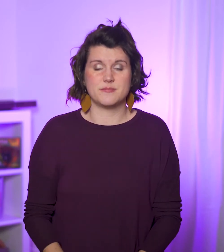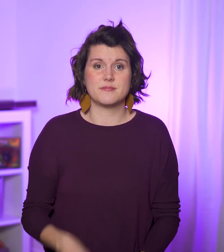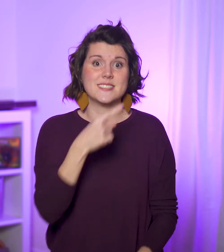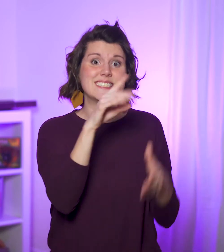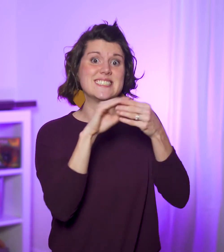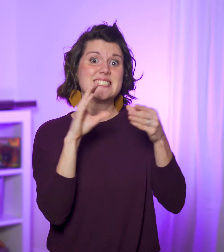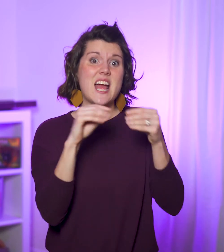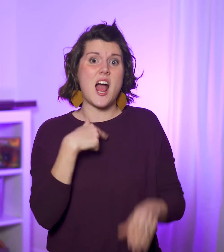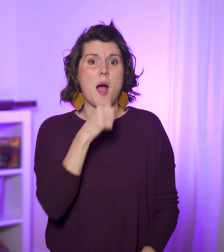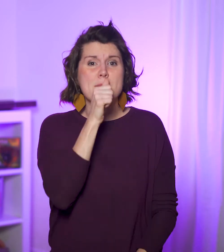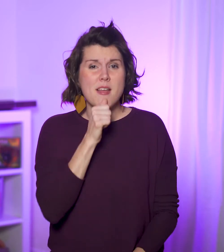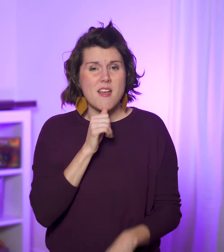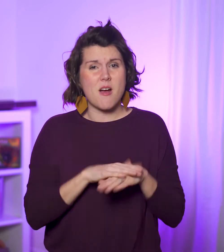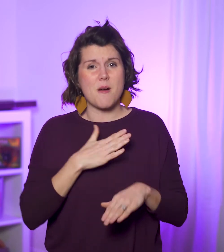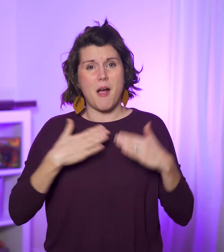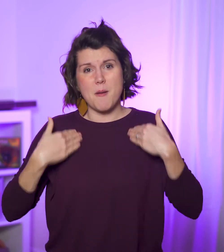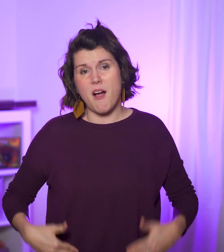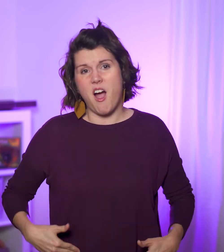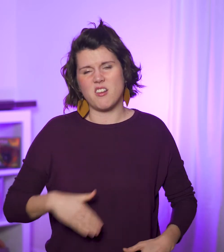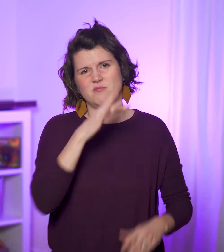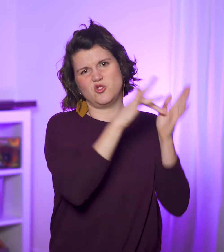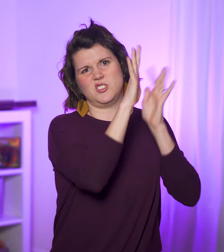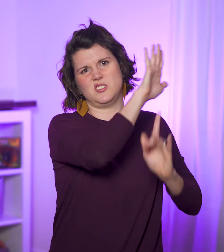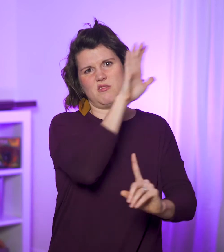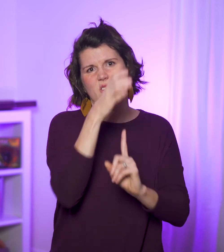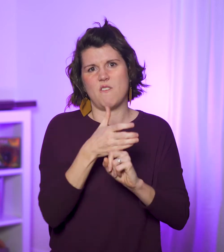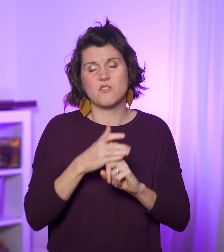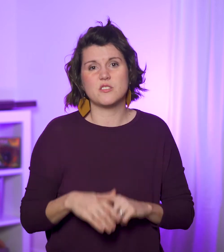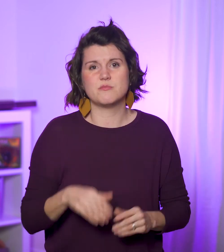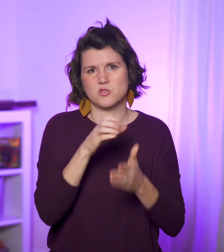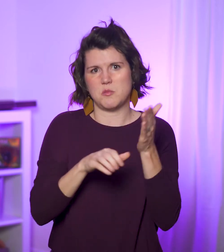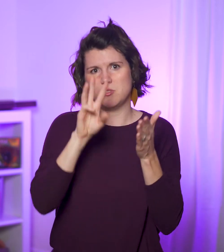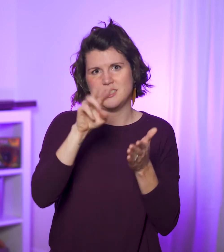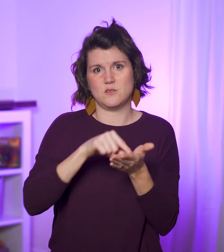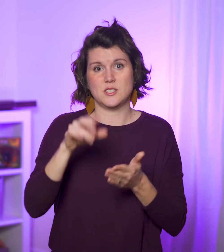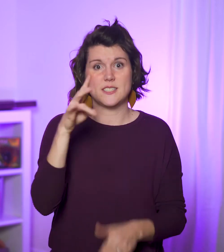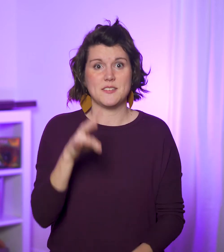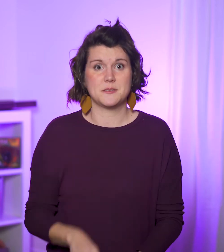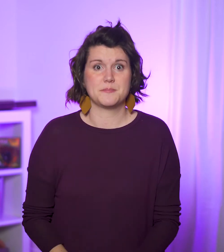He says, “I bear on my body the marks of Jesus” (6:17).